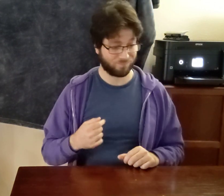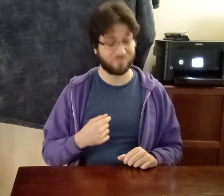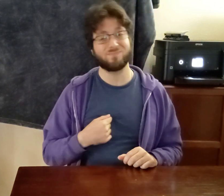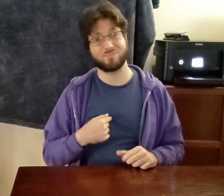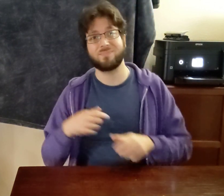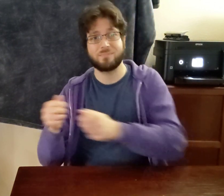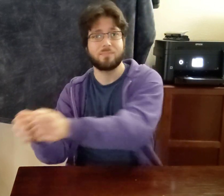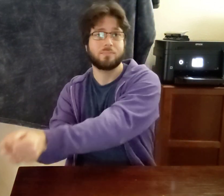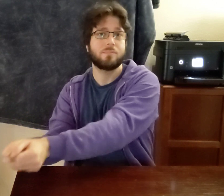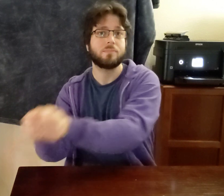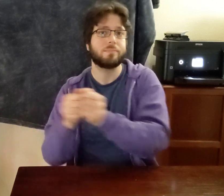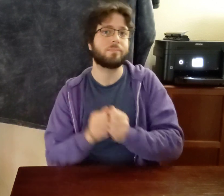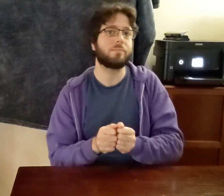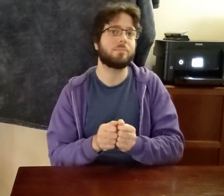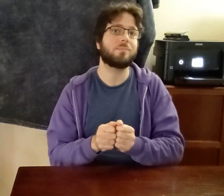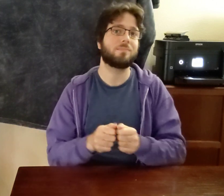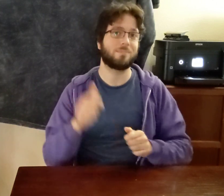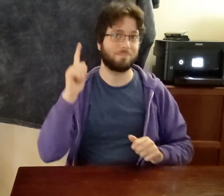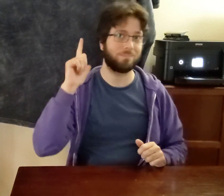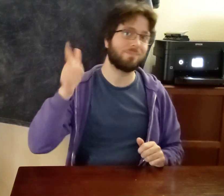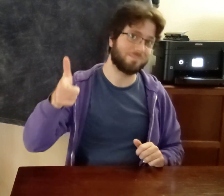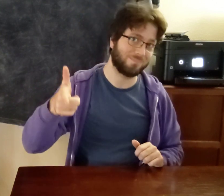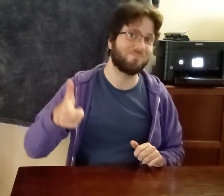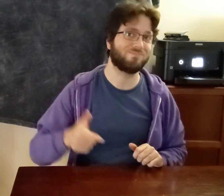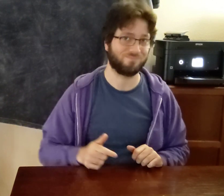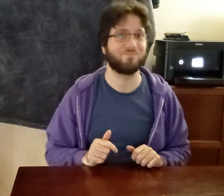I him-ACCOMPANY-here LATER